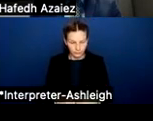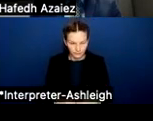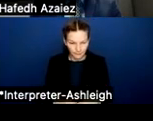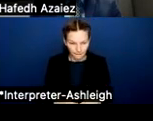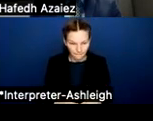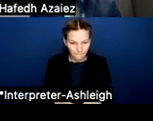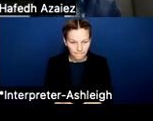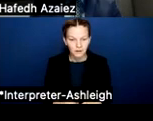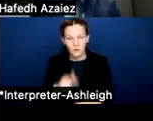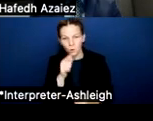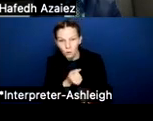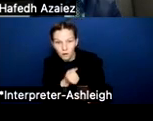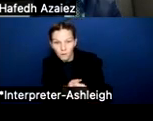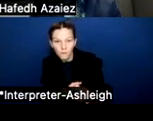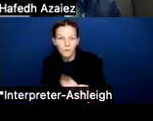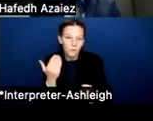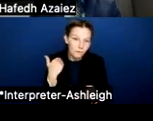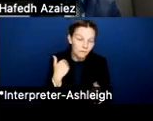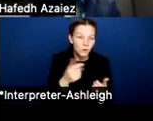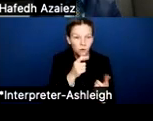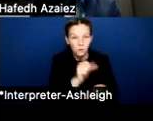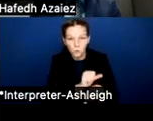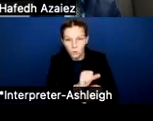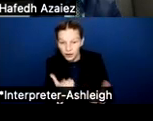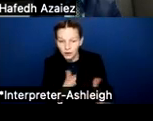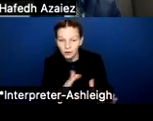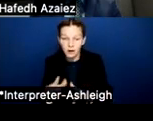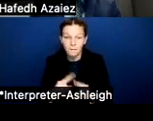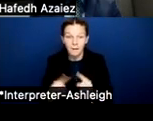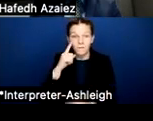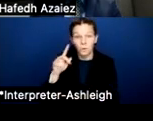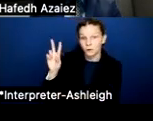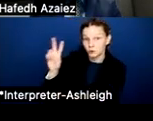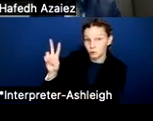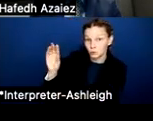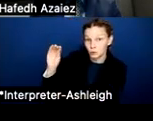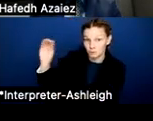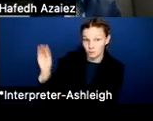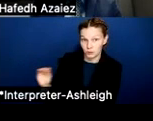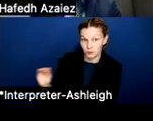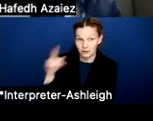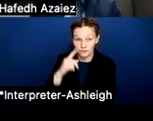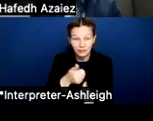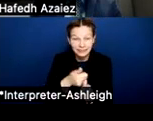But you can see that just for a 2% model in each of those different pay categories that we referenced earlier,